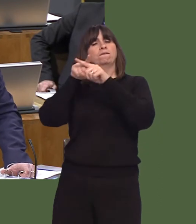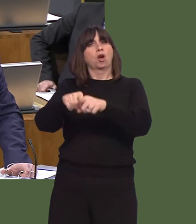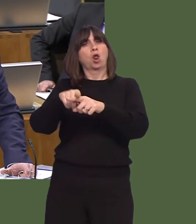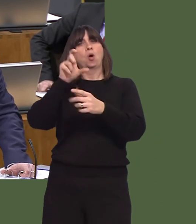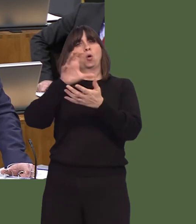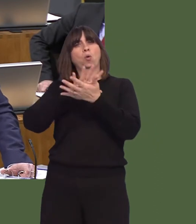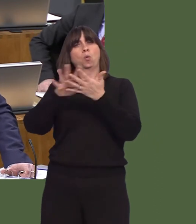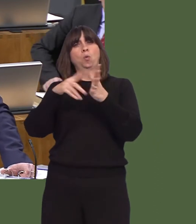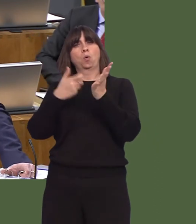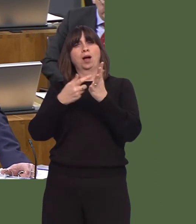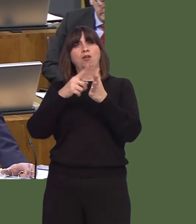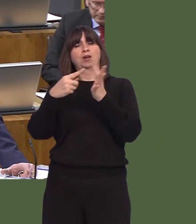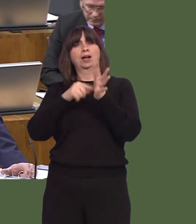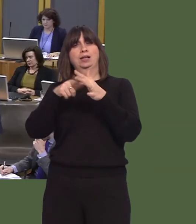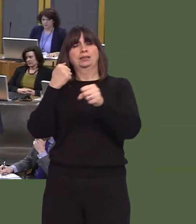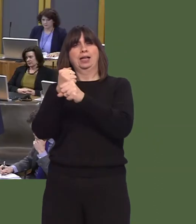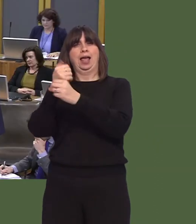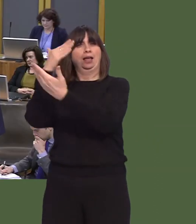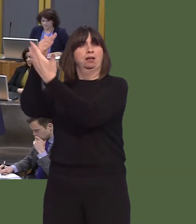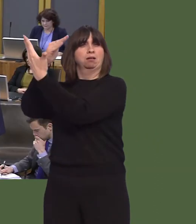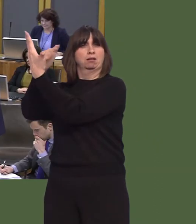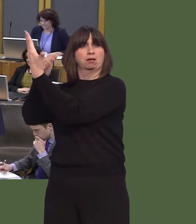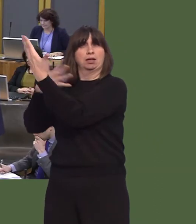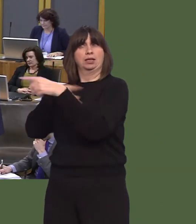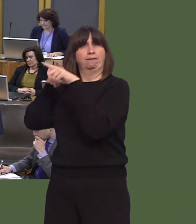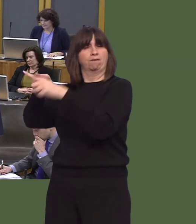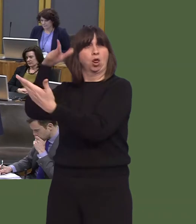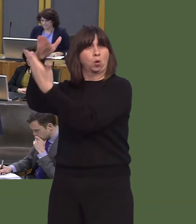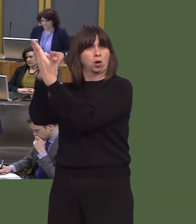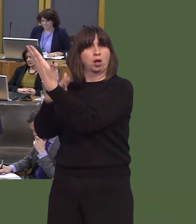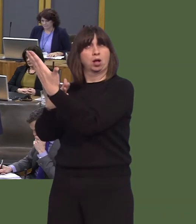this stage. But I do welcome very much Chwarae Teg's initiative in developing the benchmark, which will help